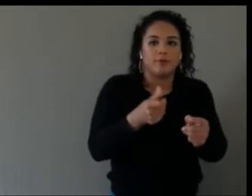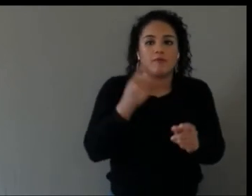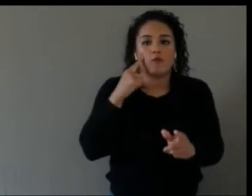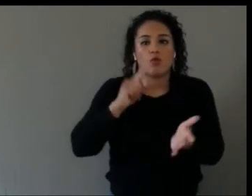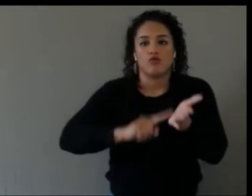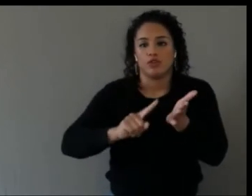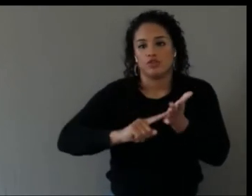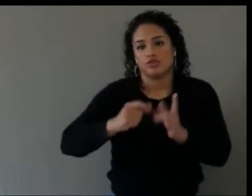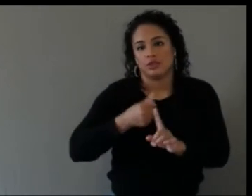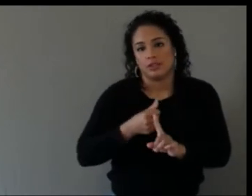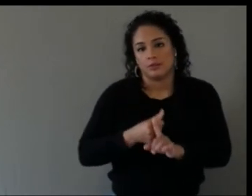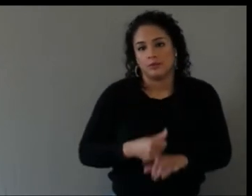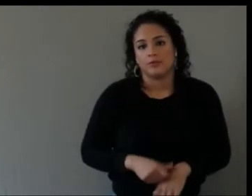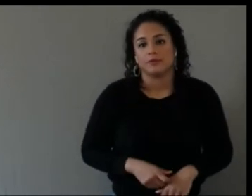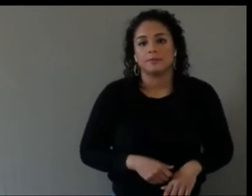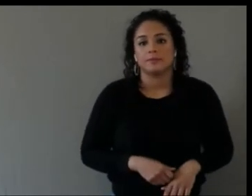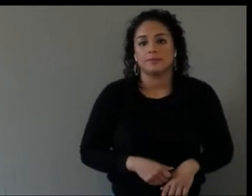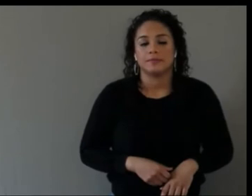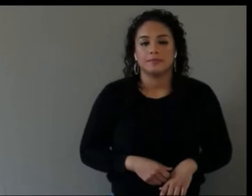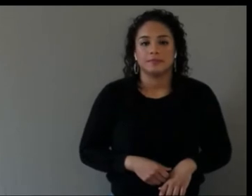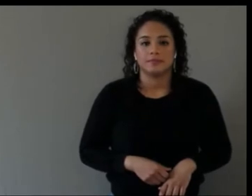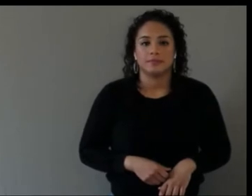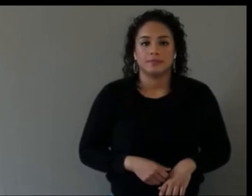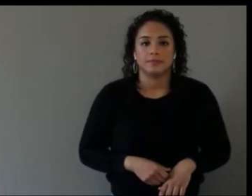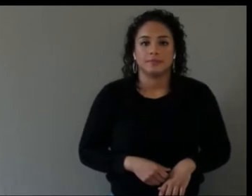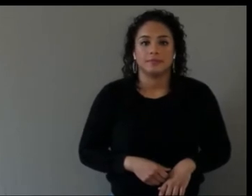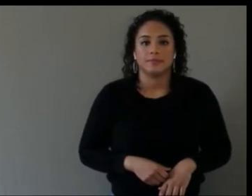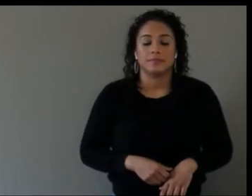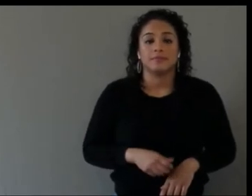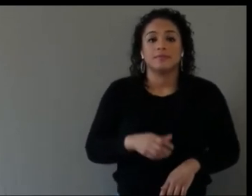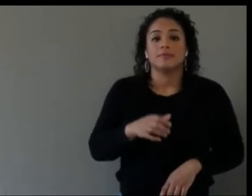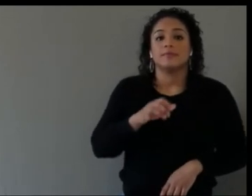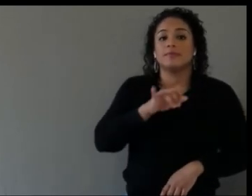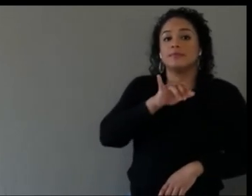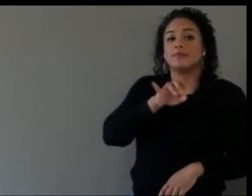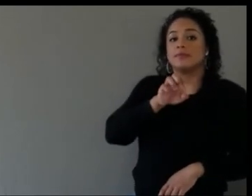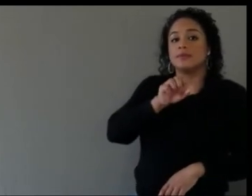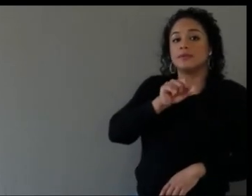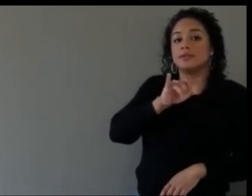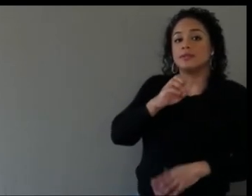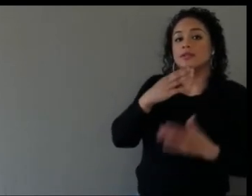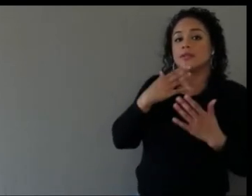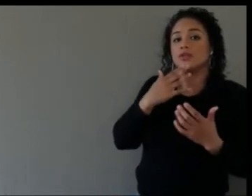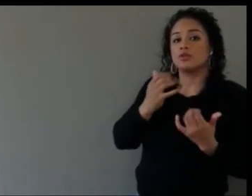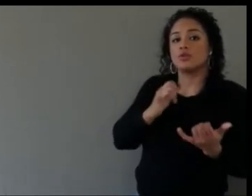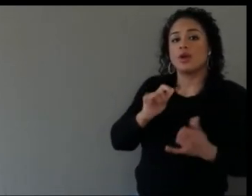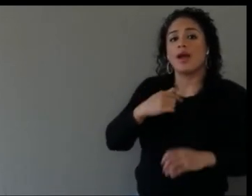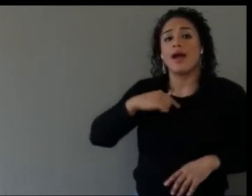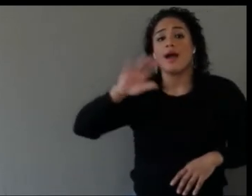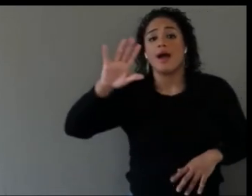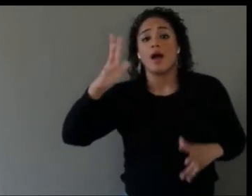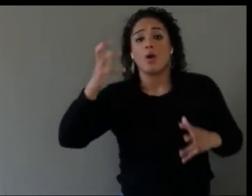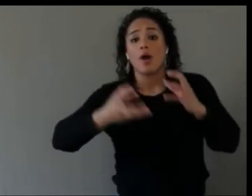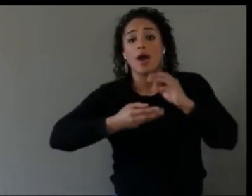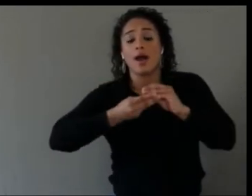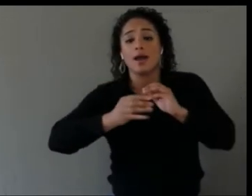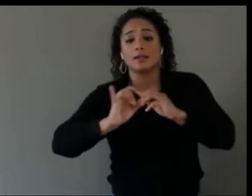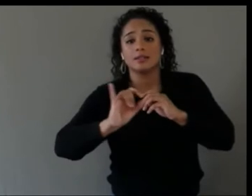Thank you. I'll probably add -- I have something to add to that as well.